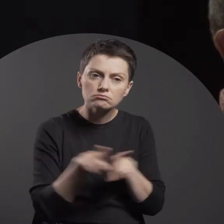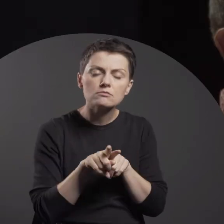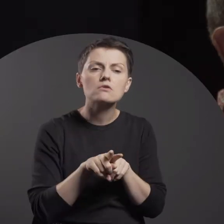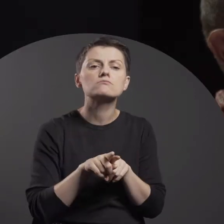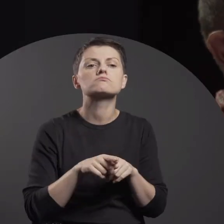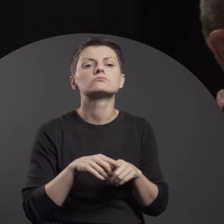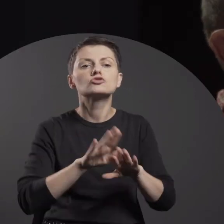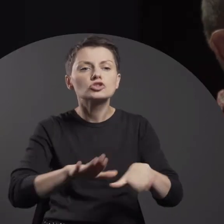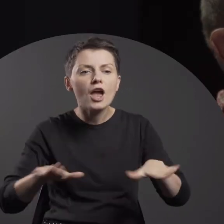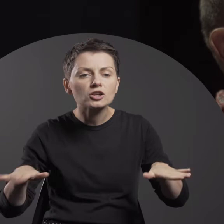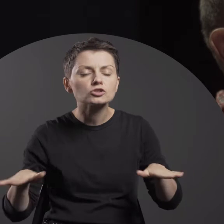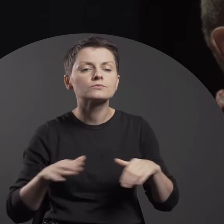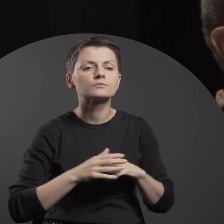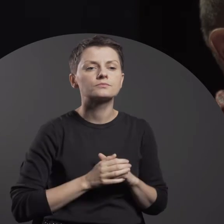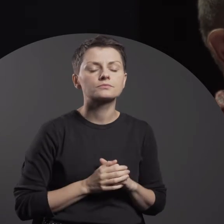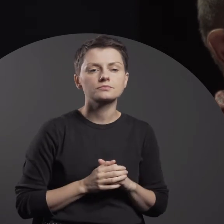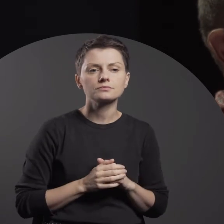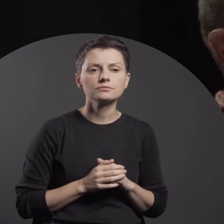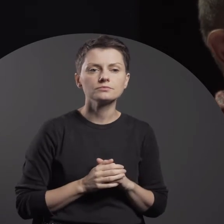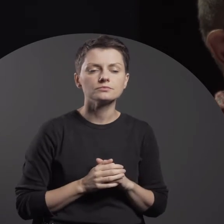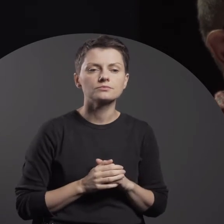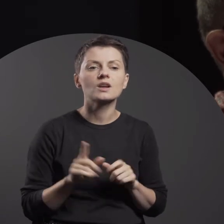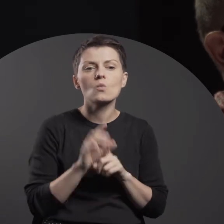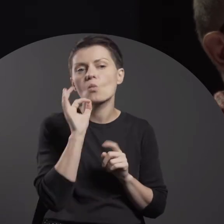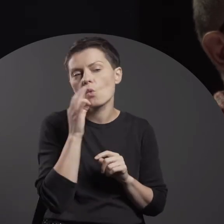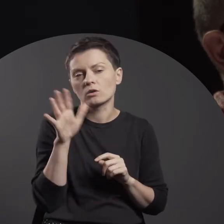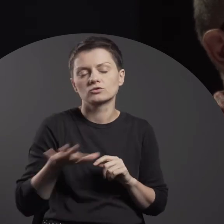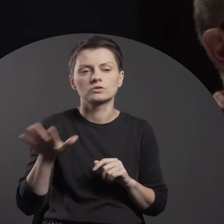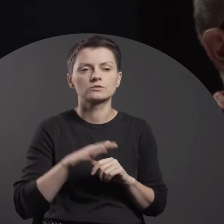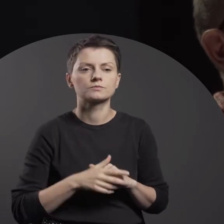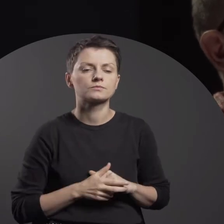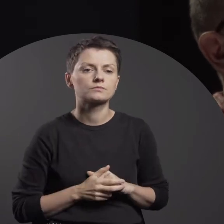The exhibition is organised as part of the 2020 European Days of Artistic Creativity.